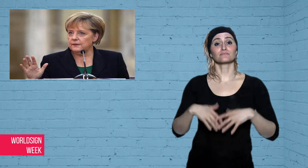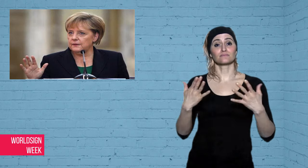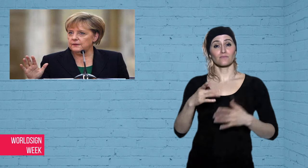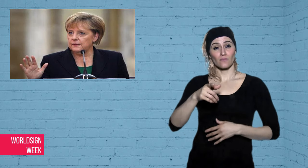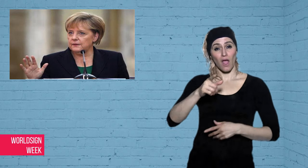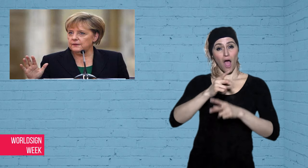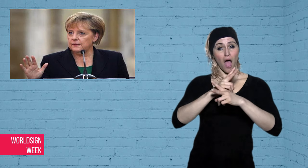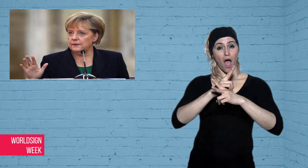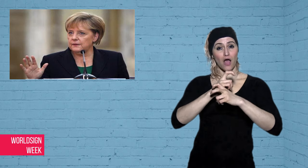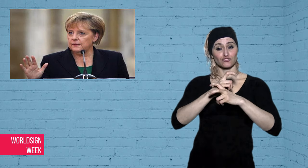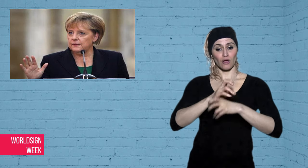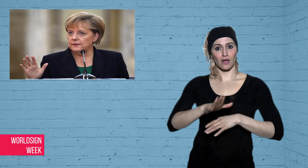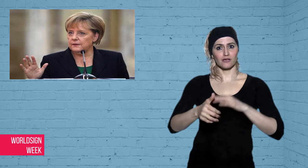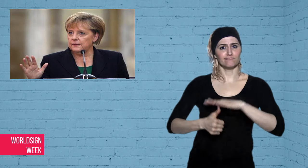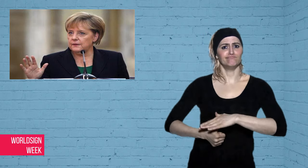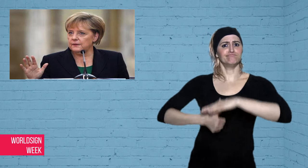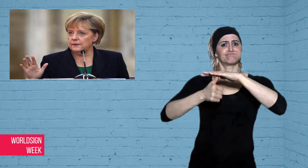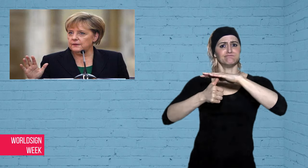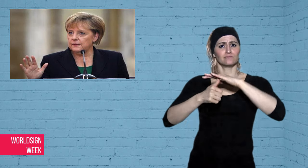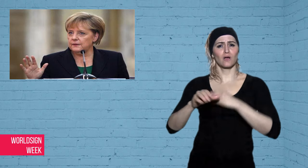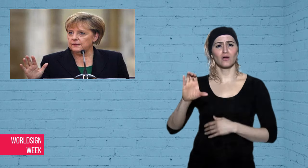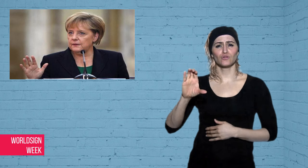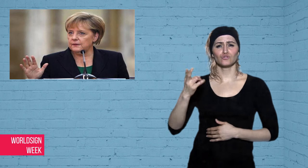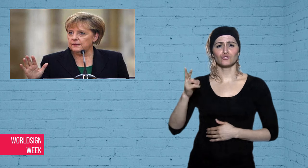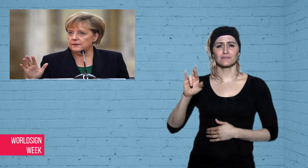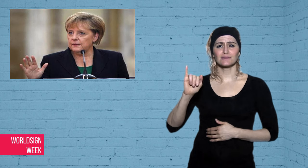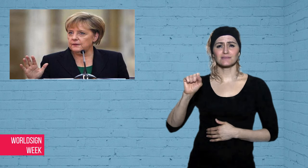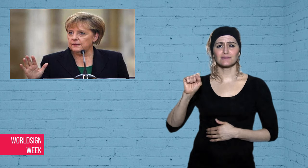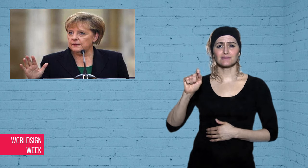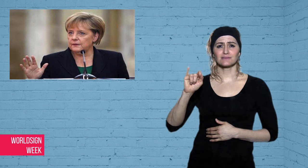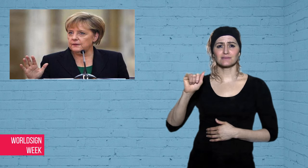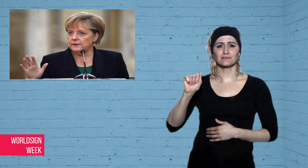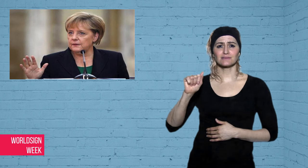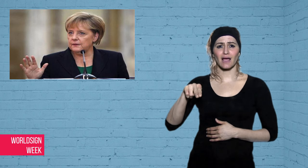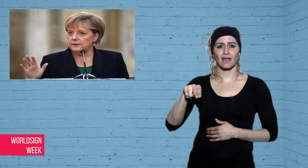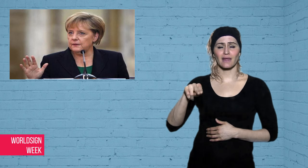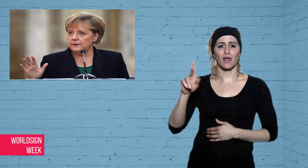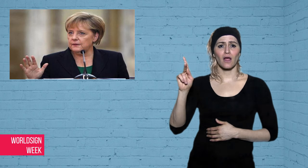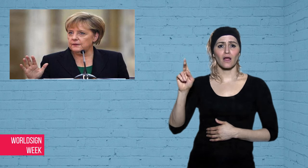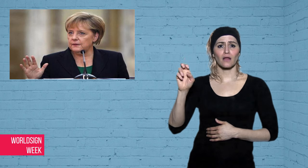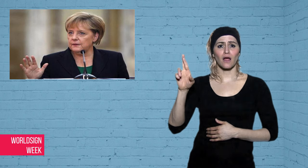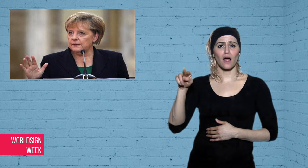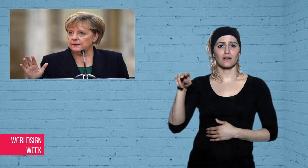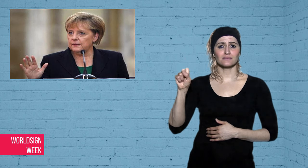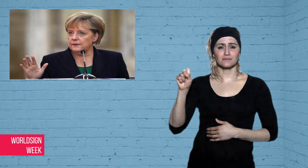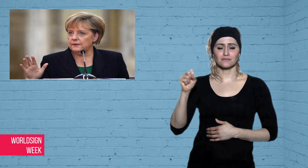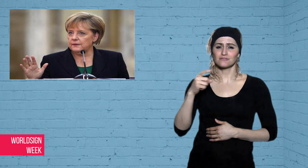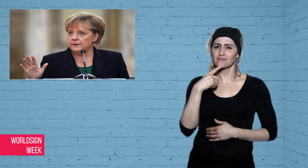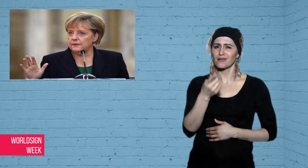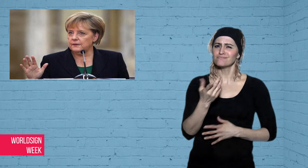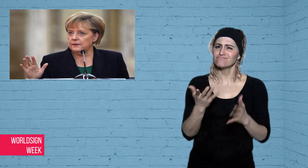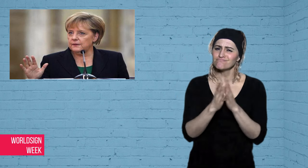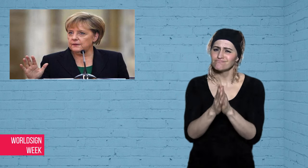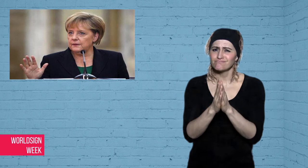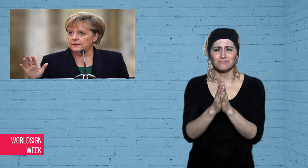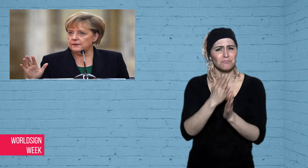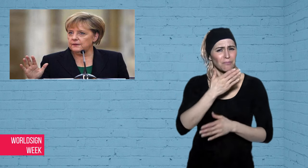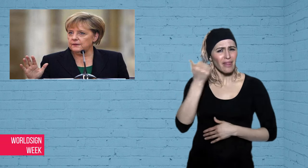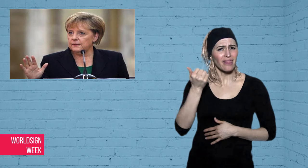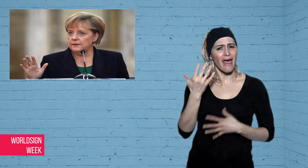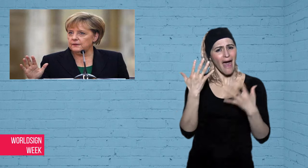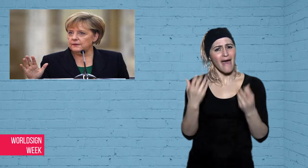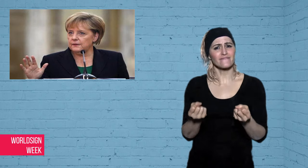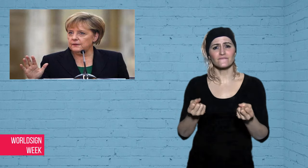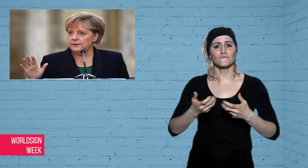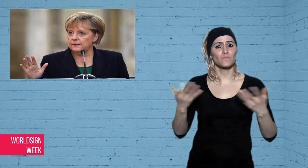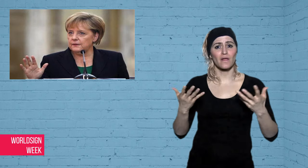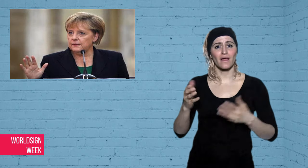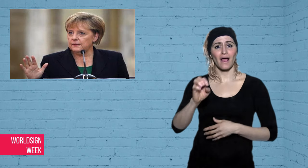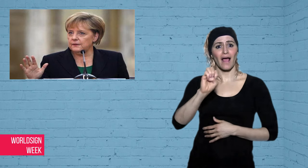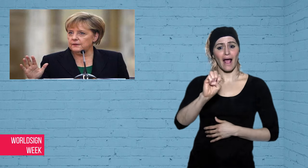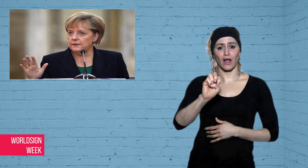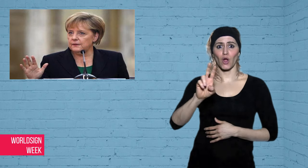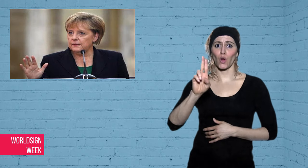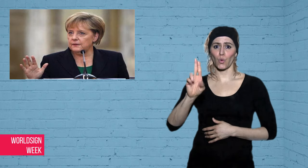European Union-wide ban. Erdogan’s